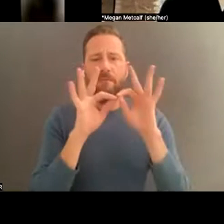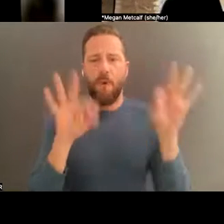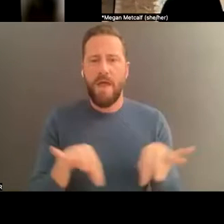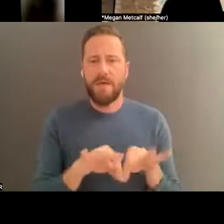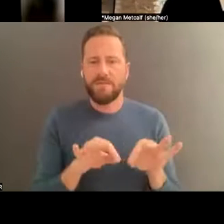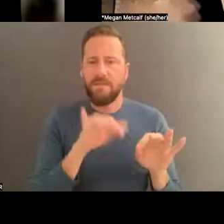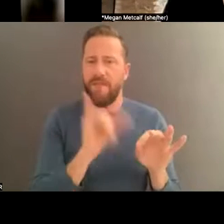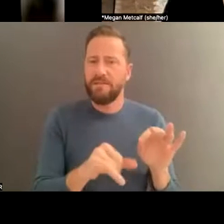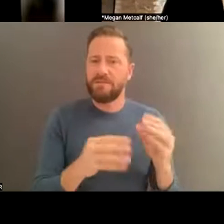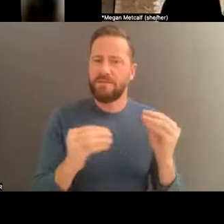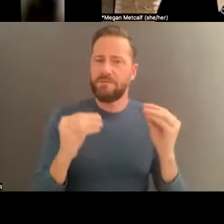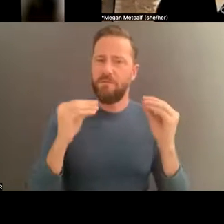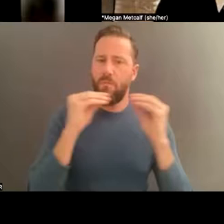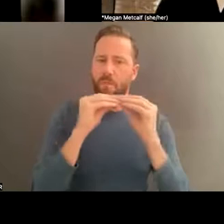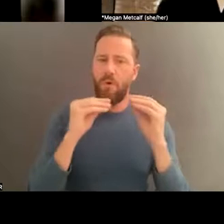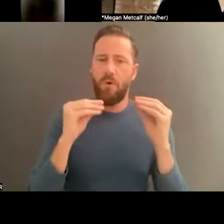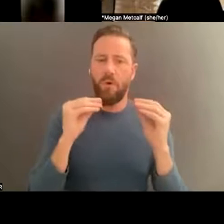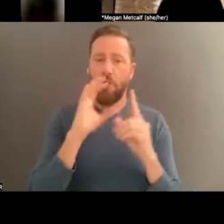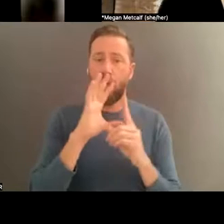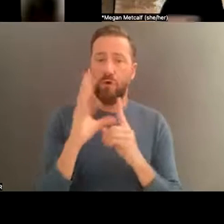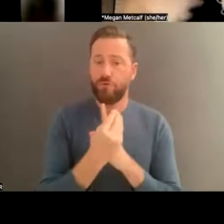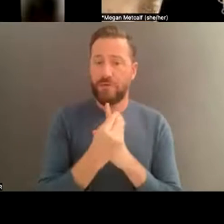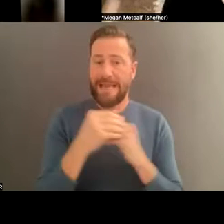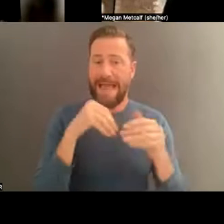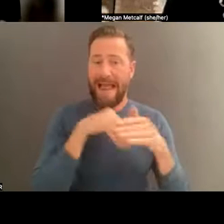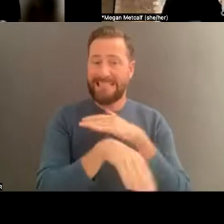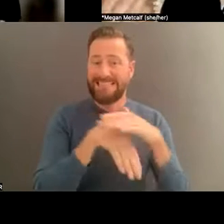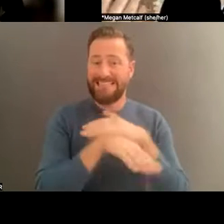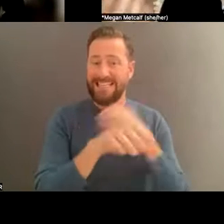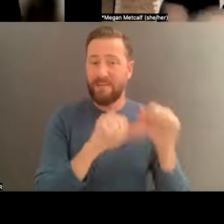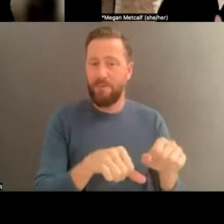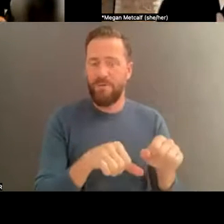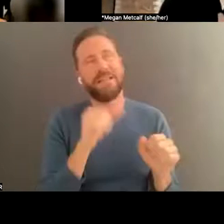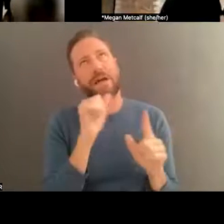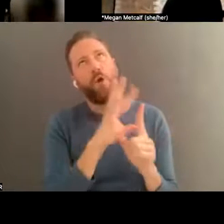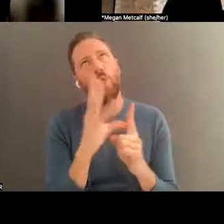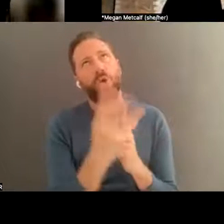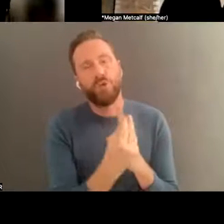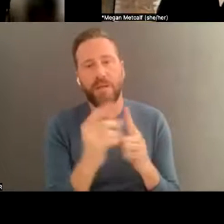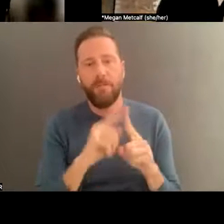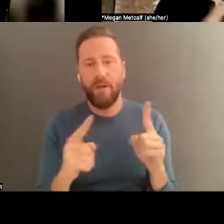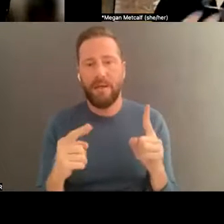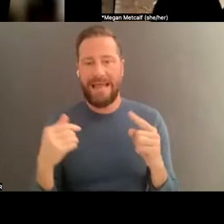more accessible, or not culturally but even as a scholar, stuff like photographs